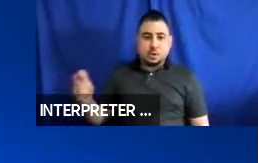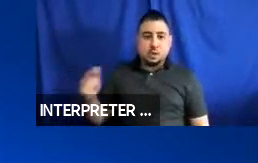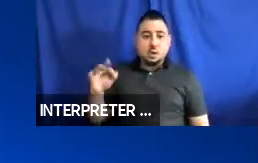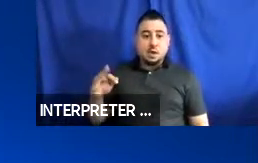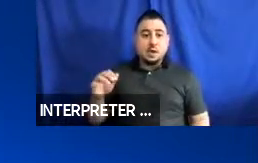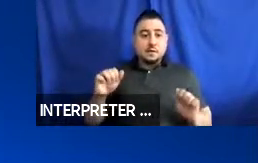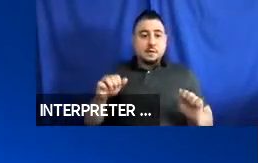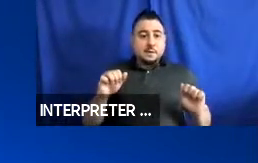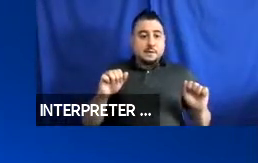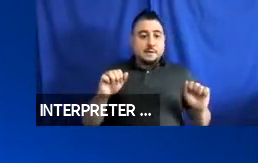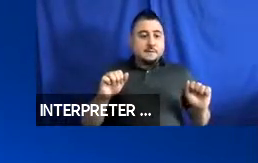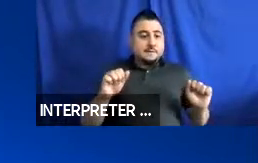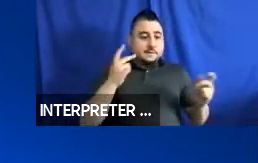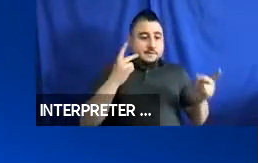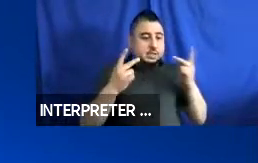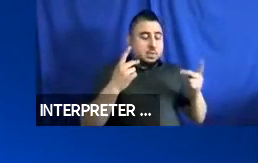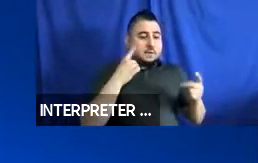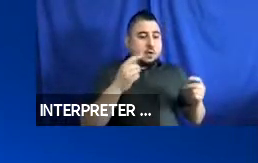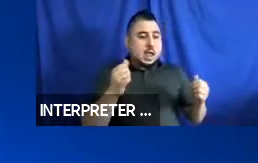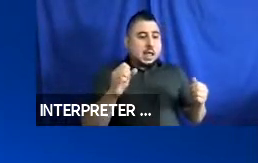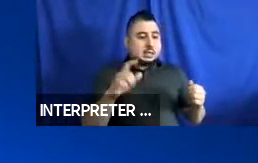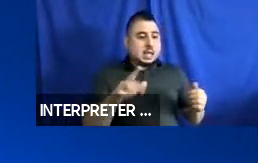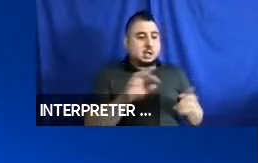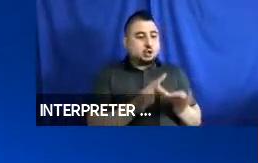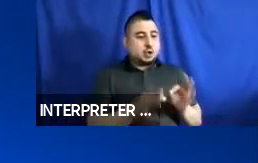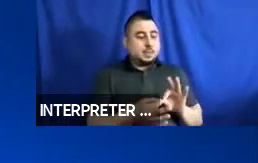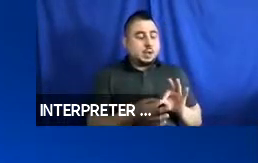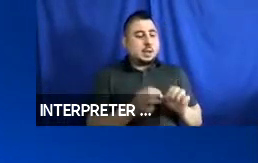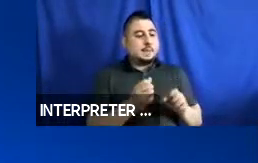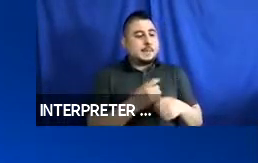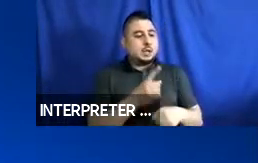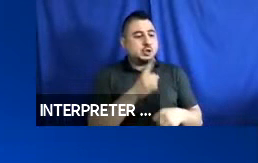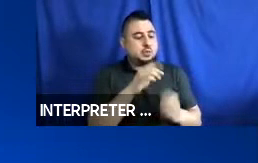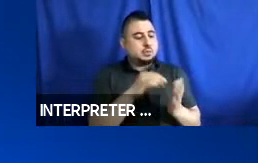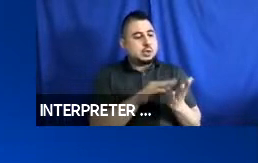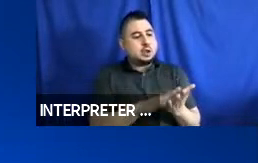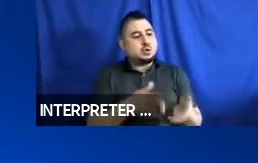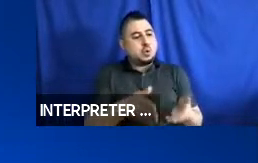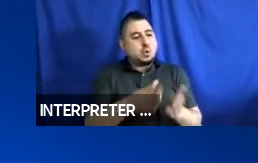indicate so in your request. We have a lot of a lot of people joining us